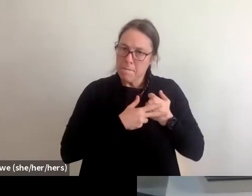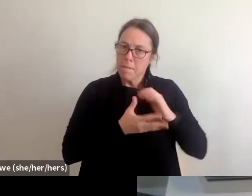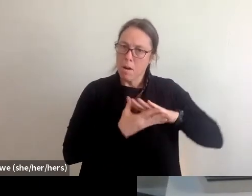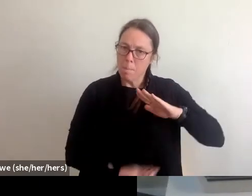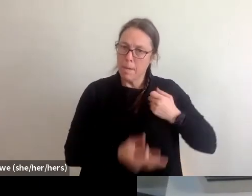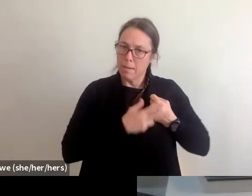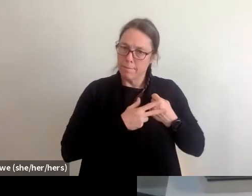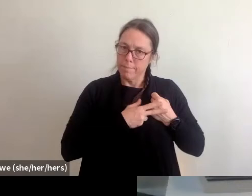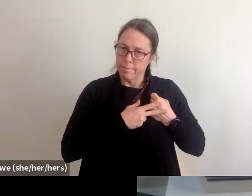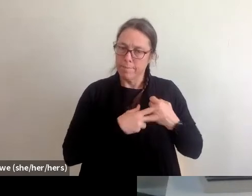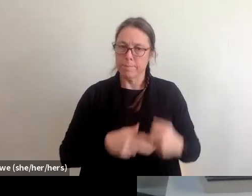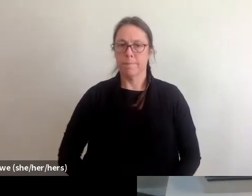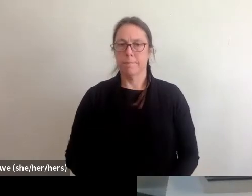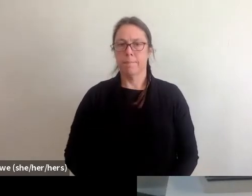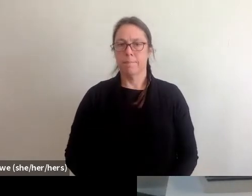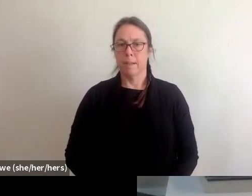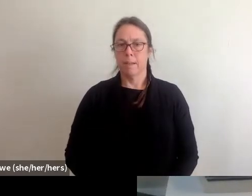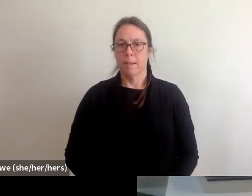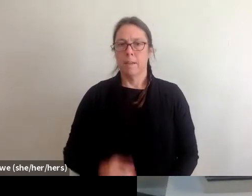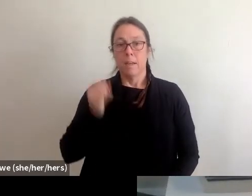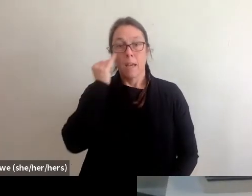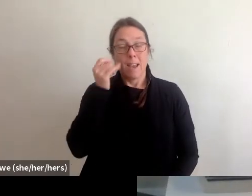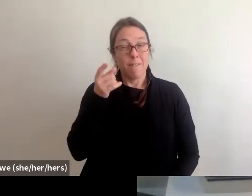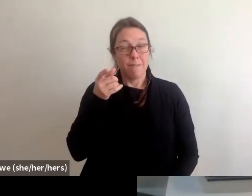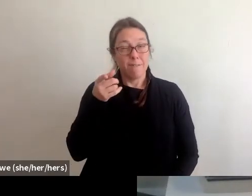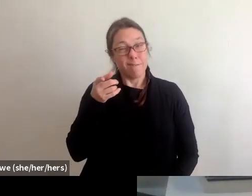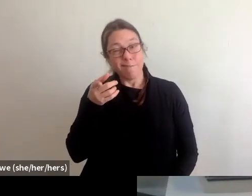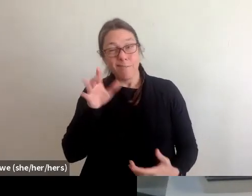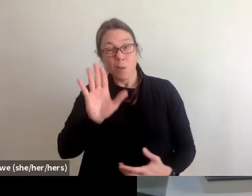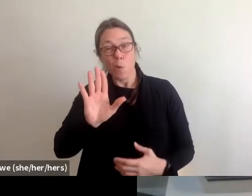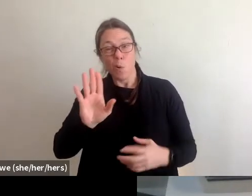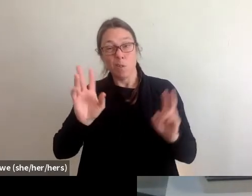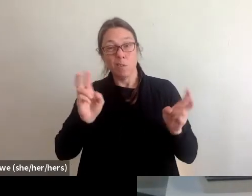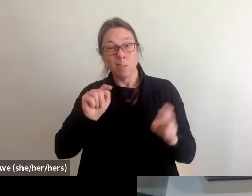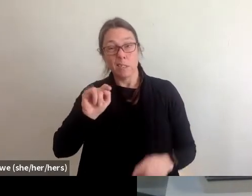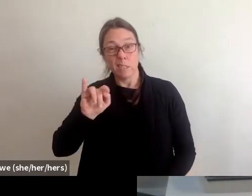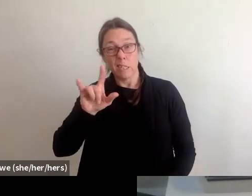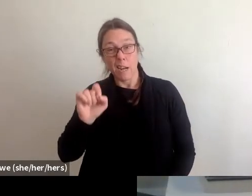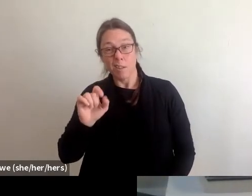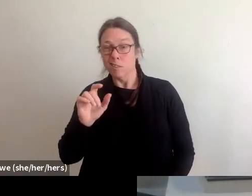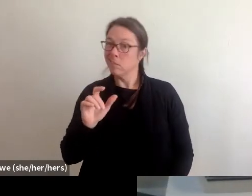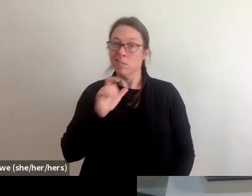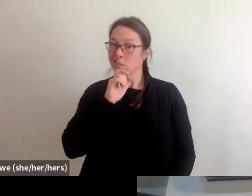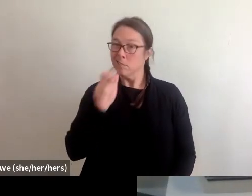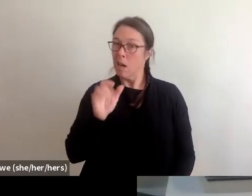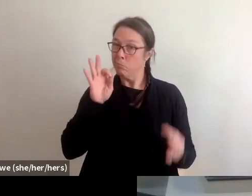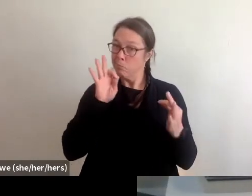If you do know that you have clouded title, now might be the best time to talk to legal aid organizations and try and get